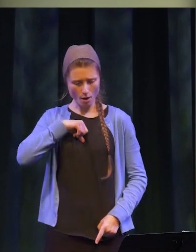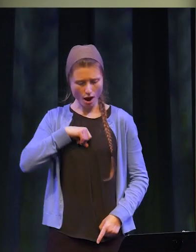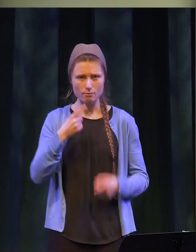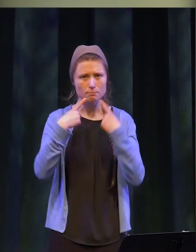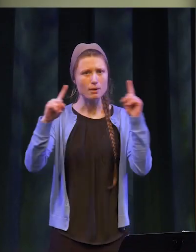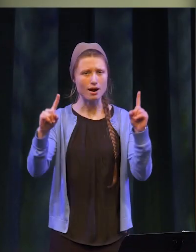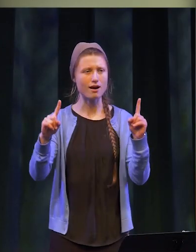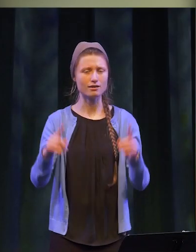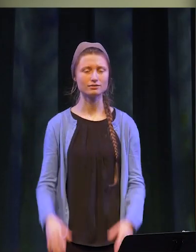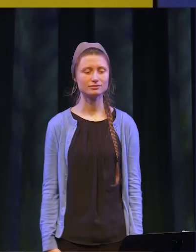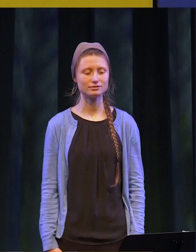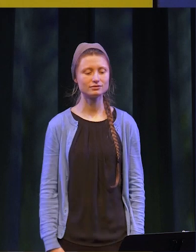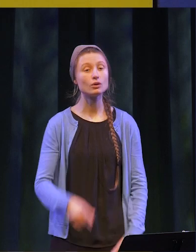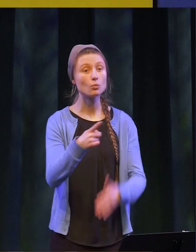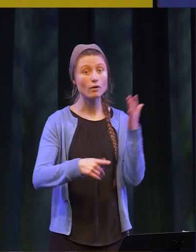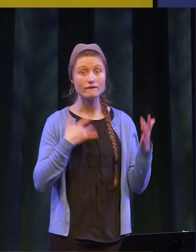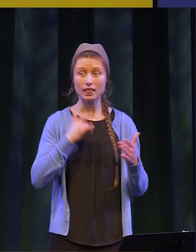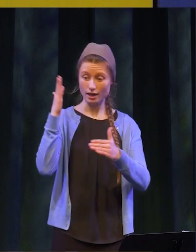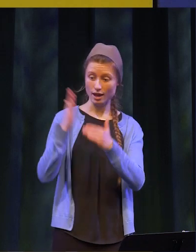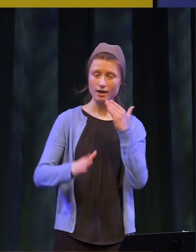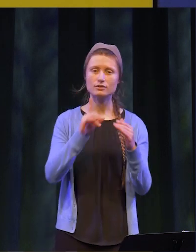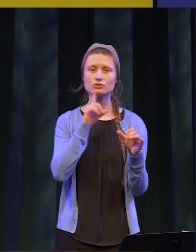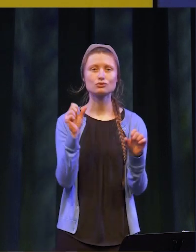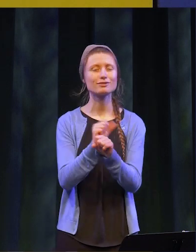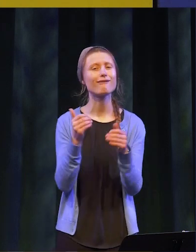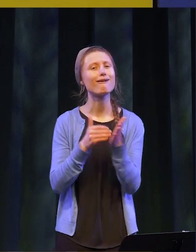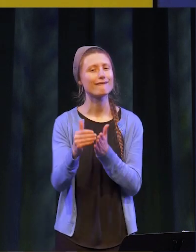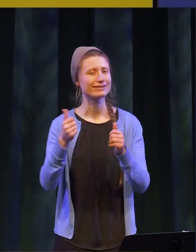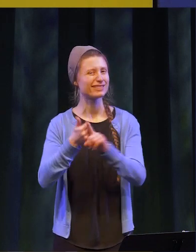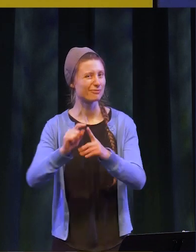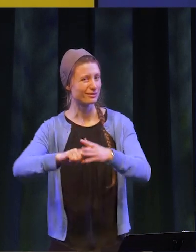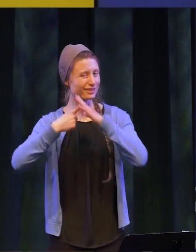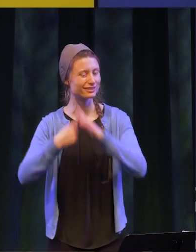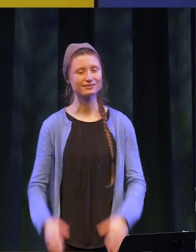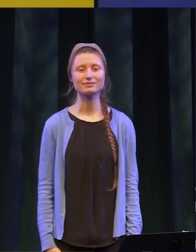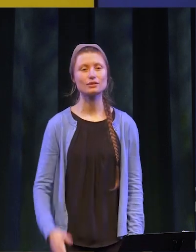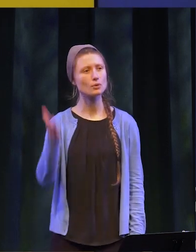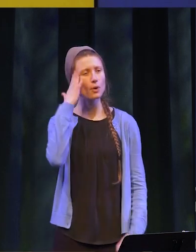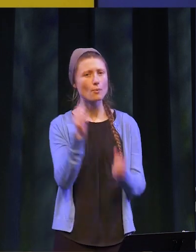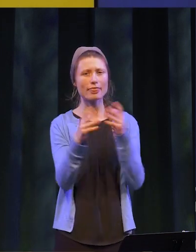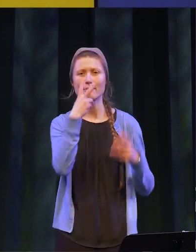accomplishment that you take from it. What feels like the end is often the beginning. Know without a doubt that